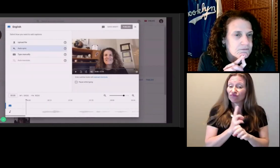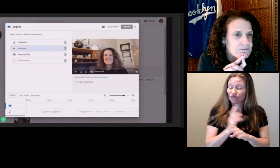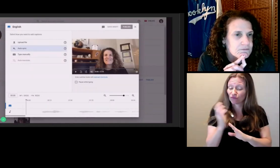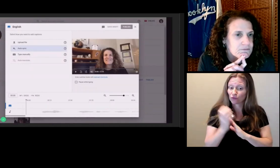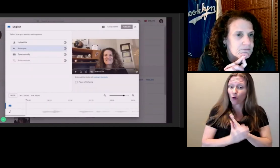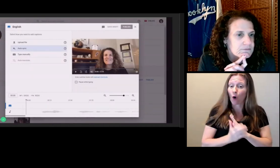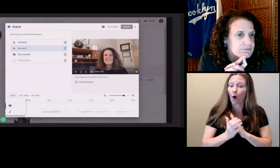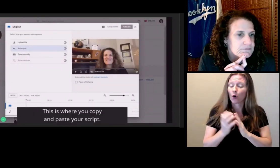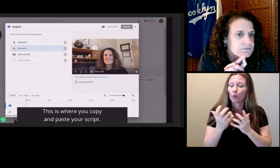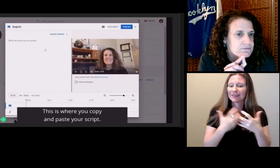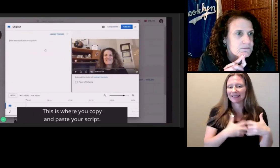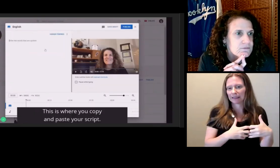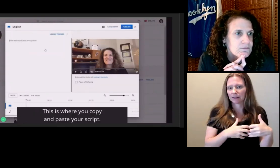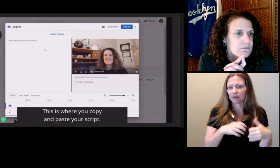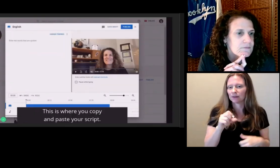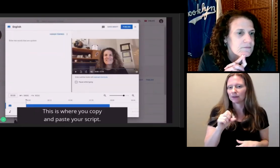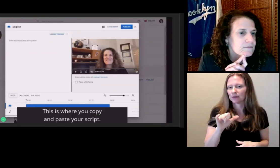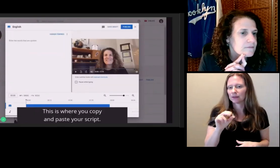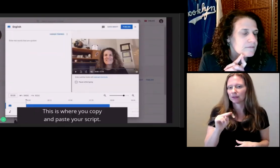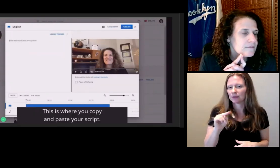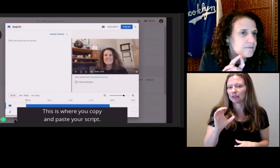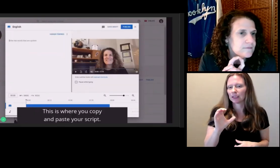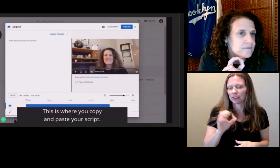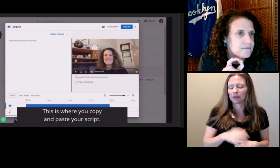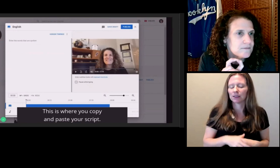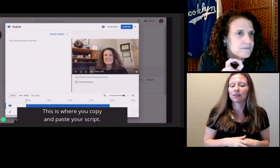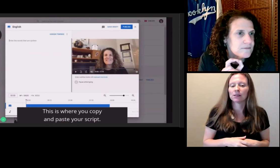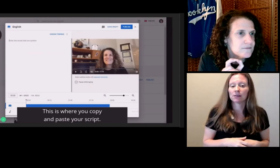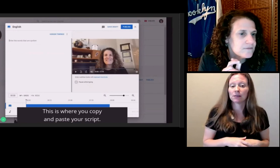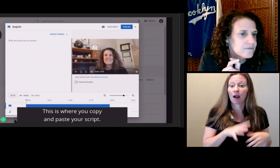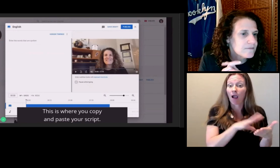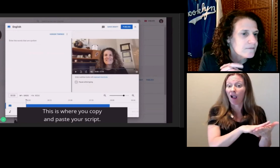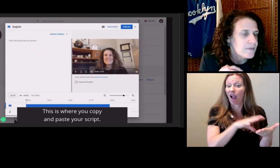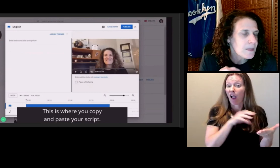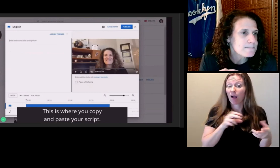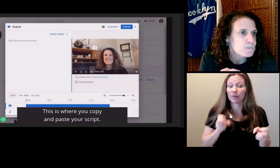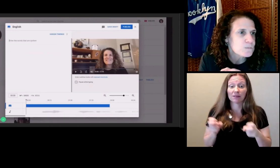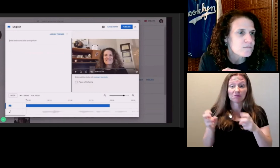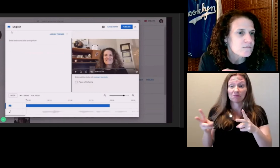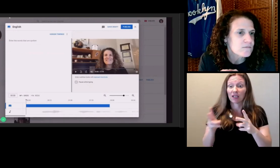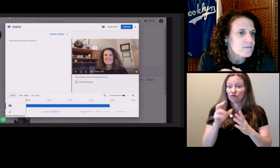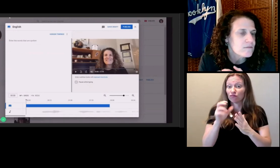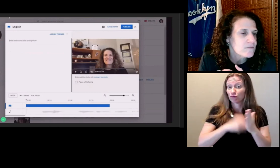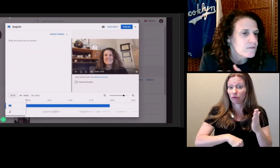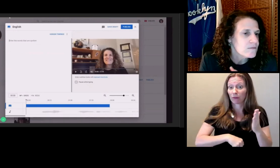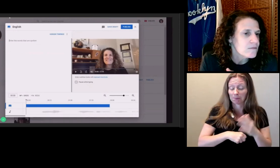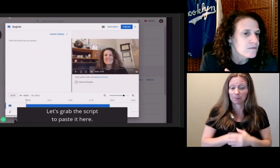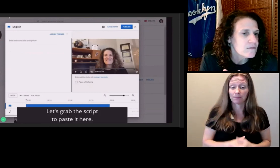This is where you copy and paste your script.